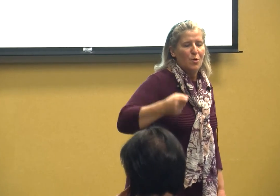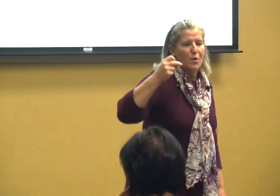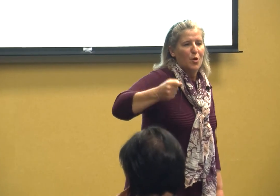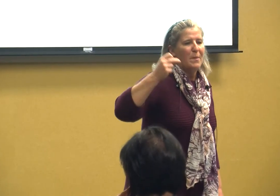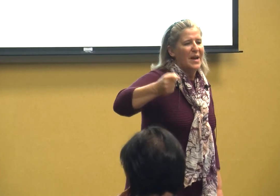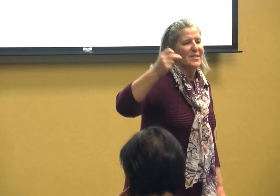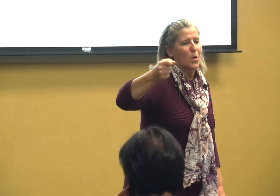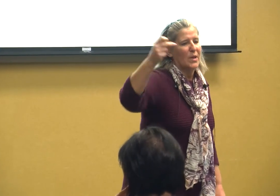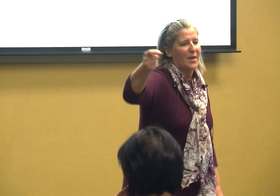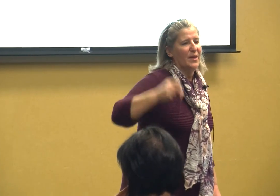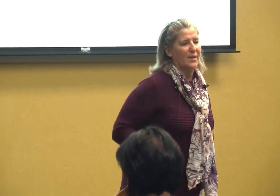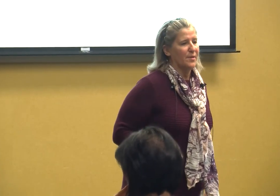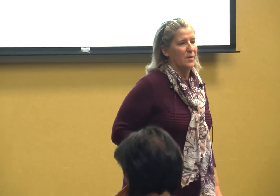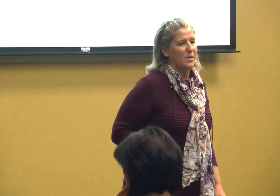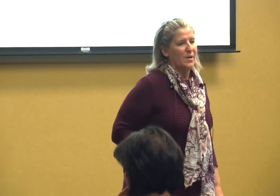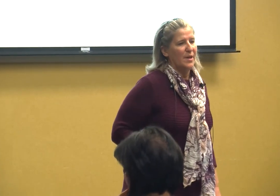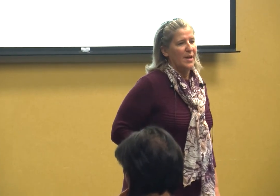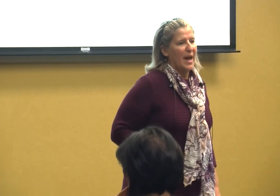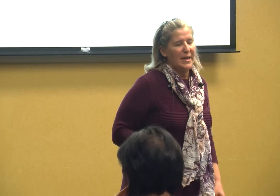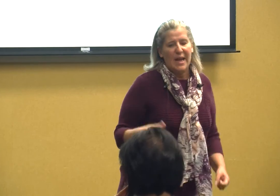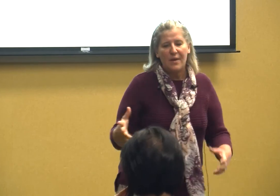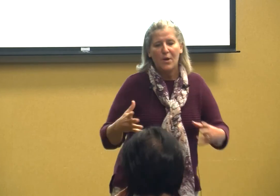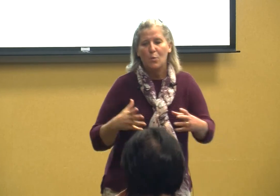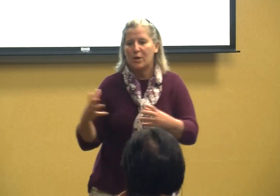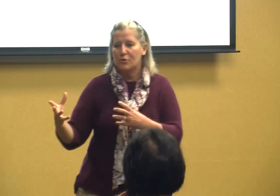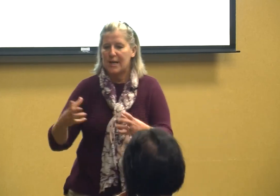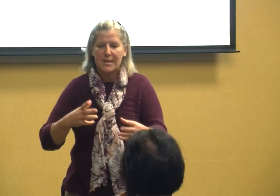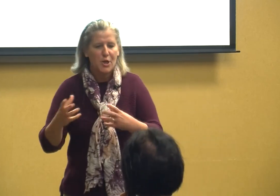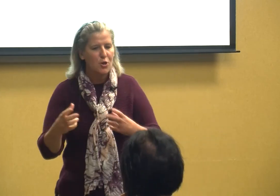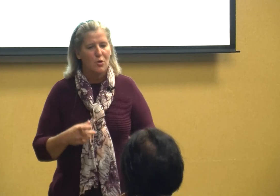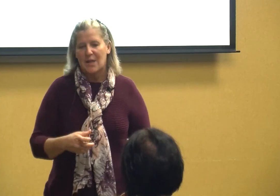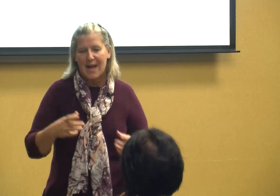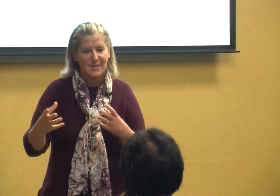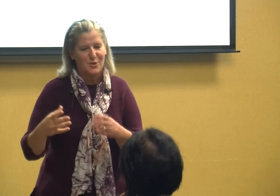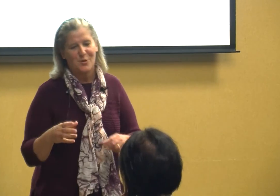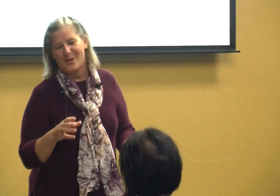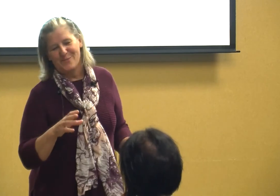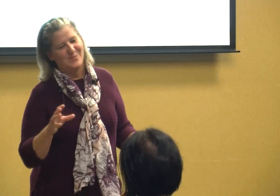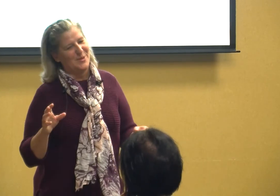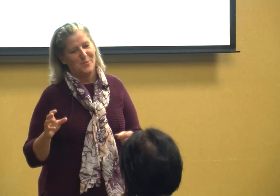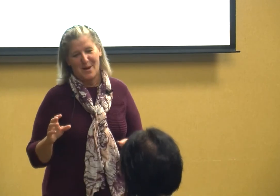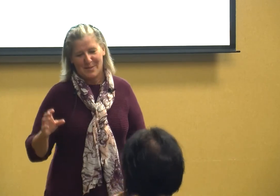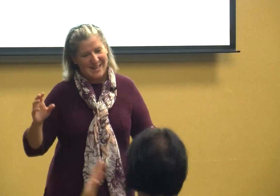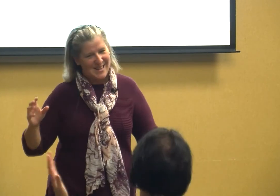your mind is going like this and even when you're teaching your class and you're up you might be it